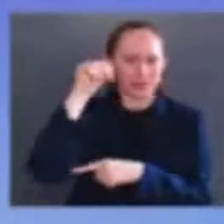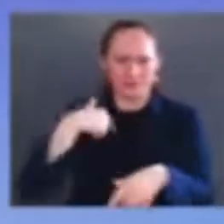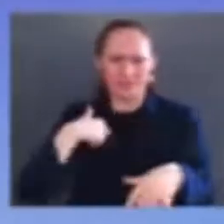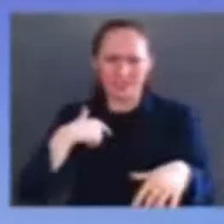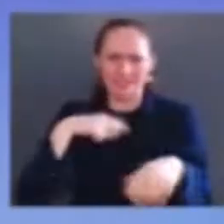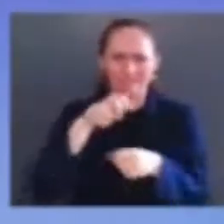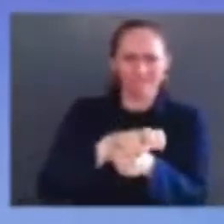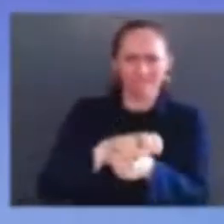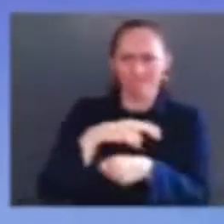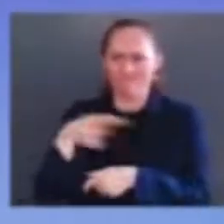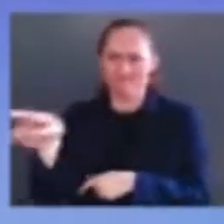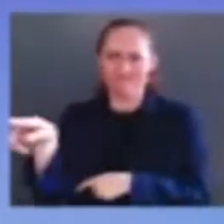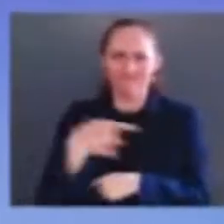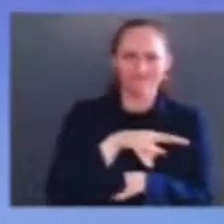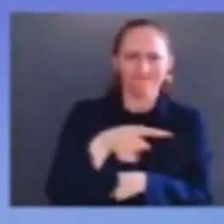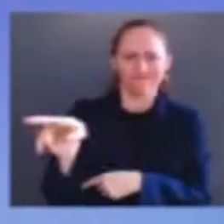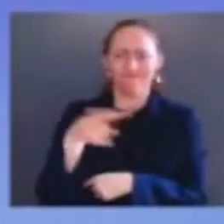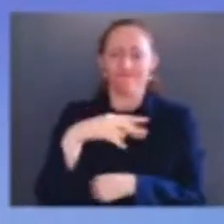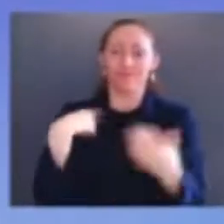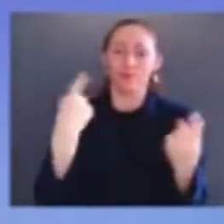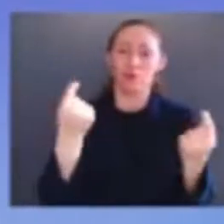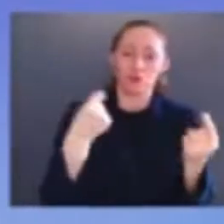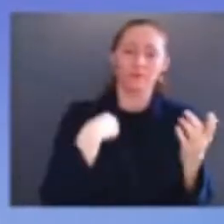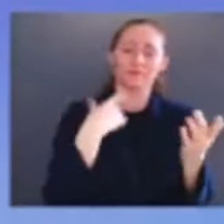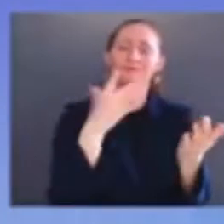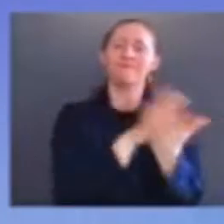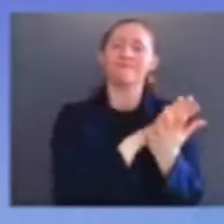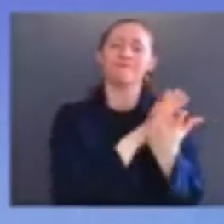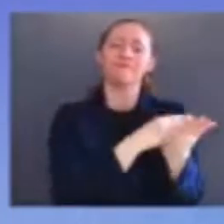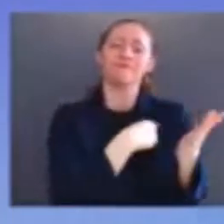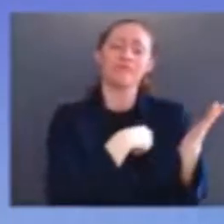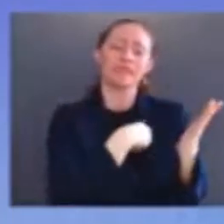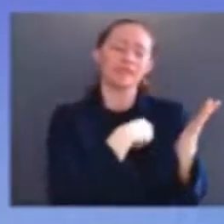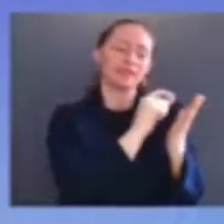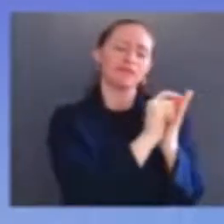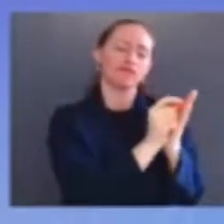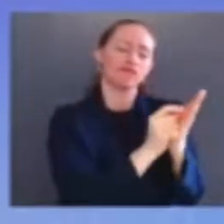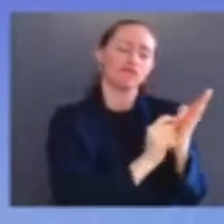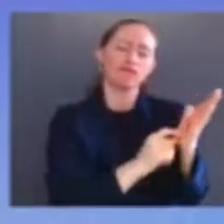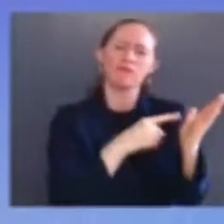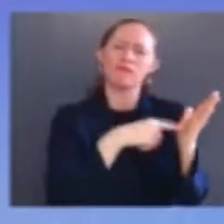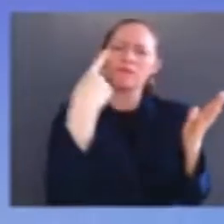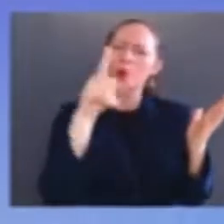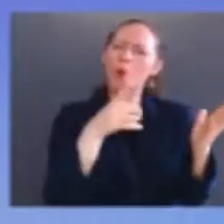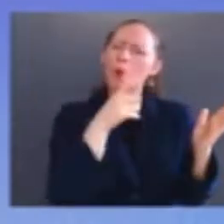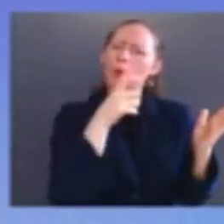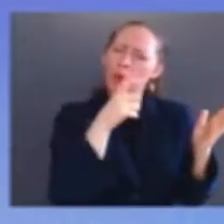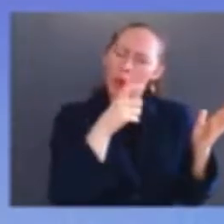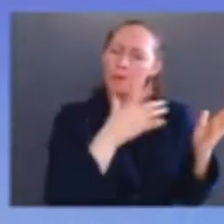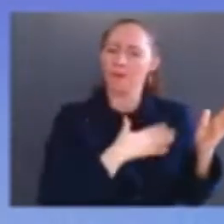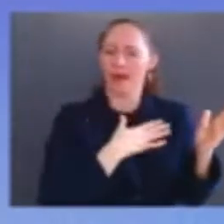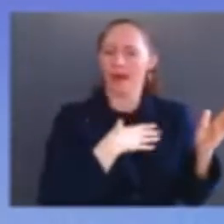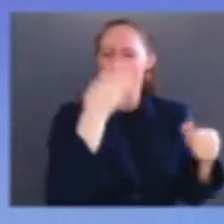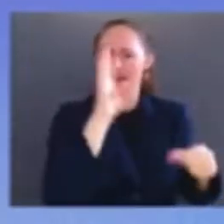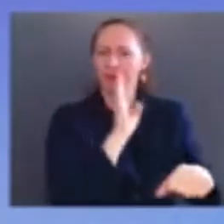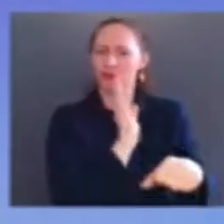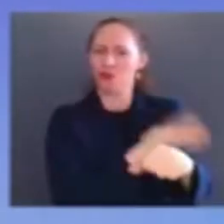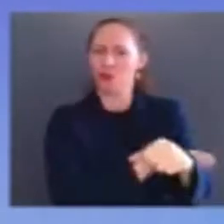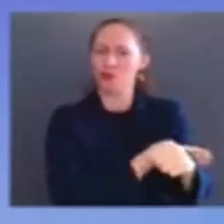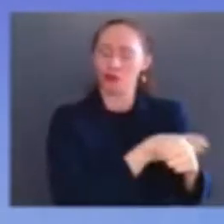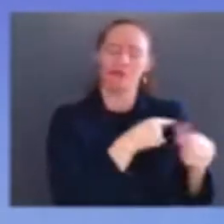to my goddaughter and i told her that i felt such a deep sense of pride